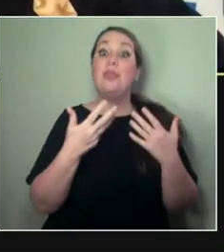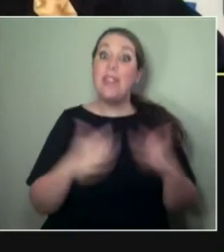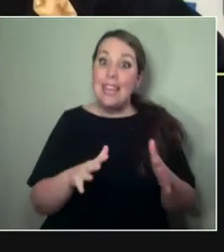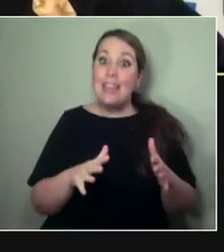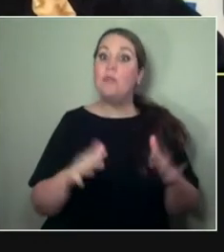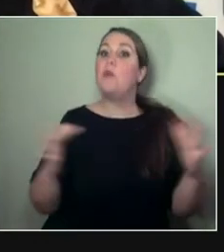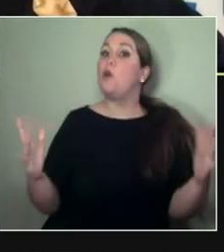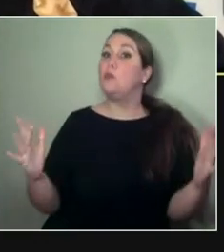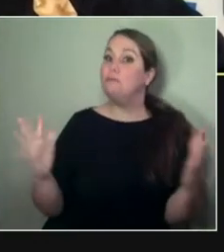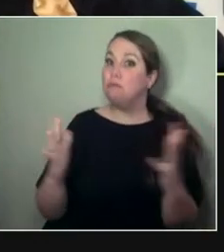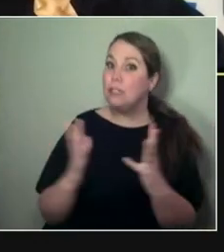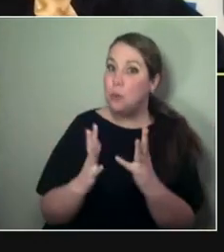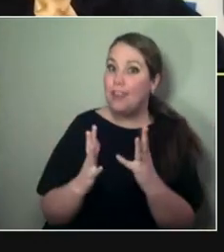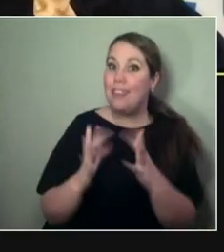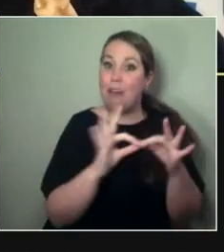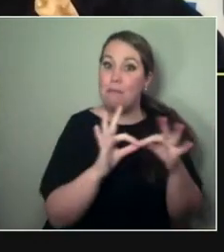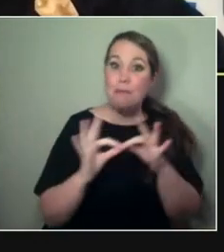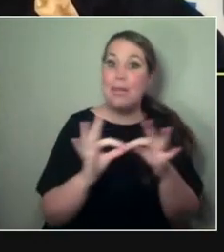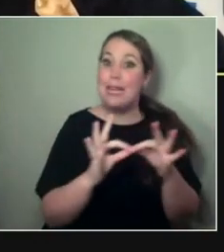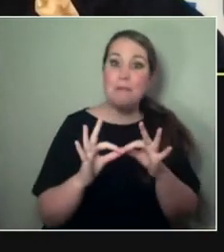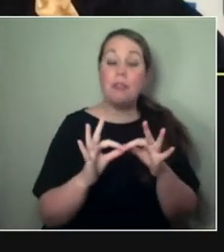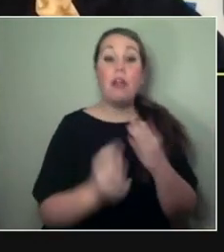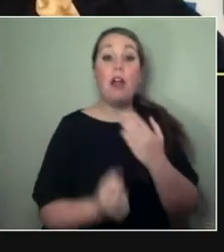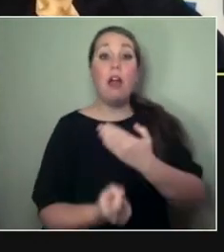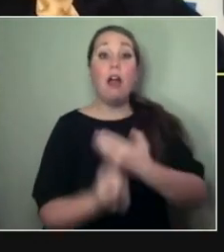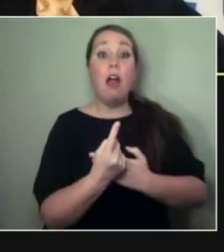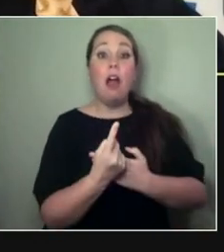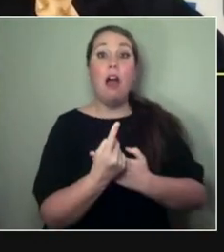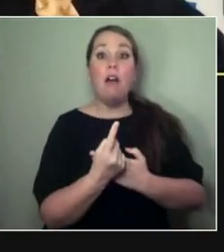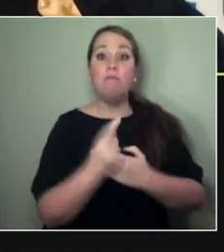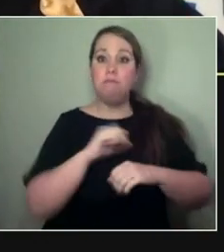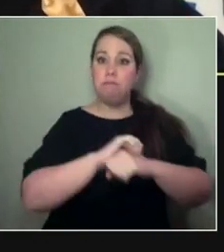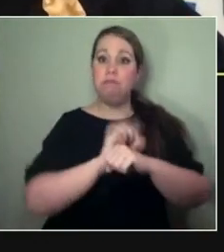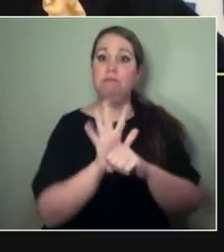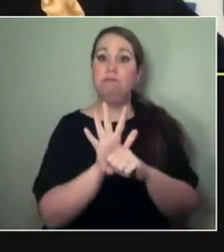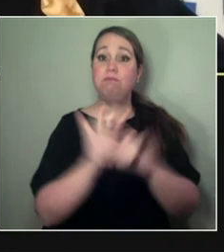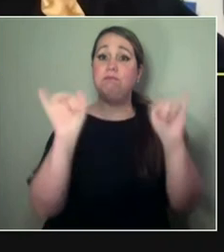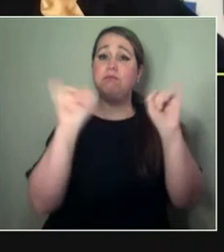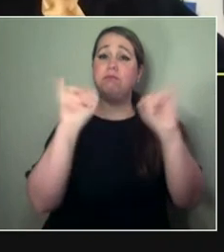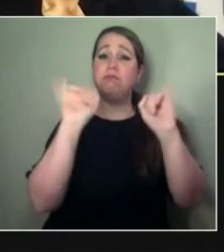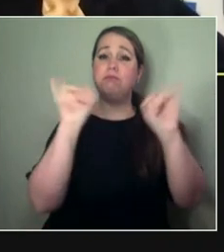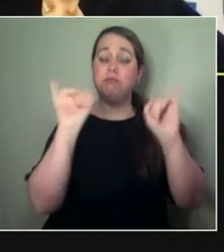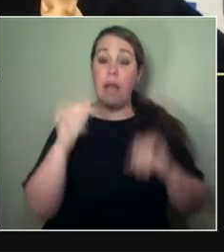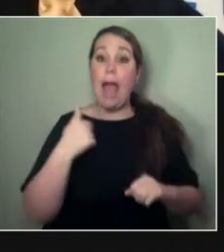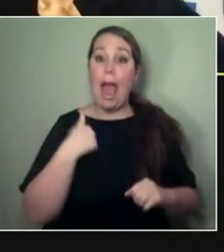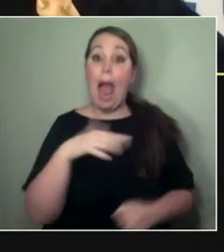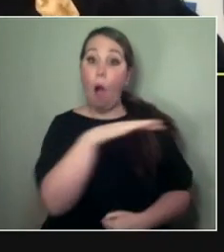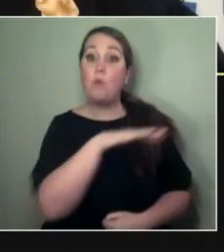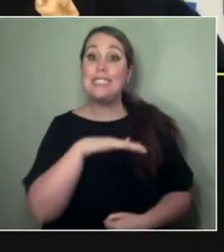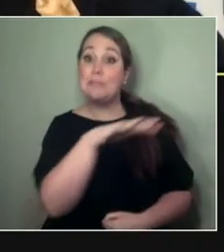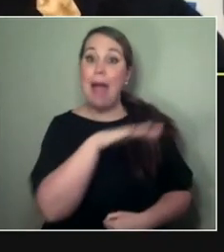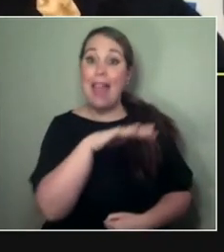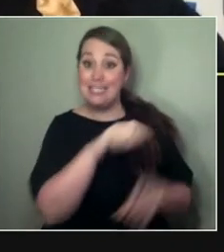Our space was closed and has reopened now, but it's been up and down, like it has with everything.